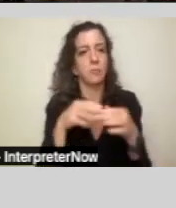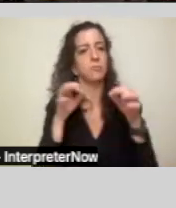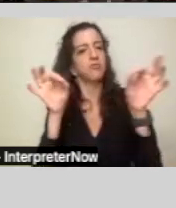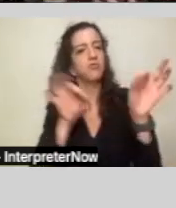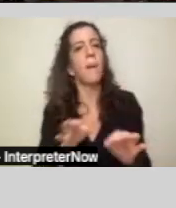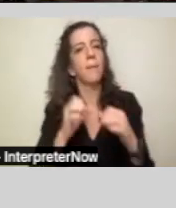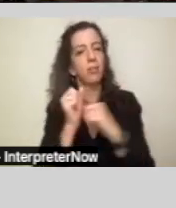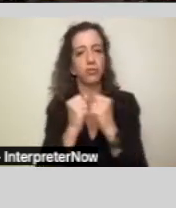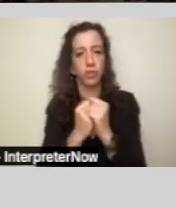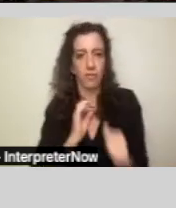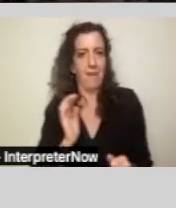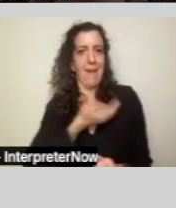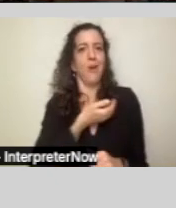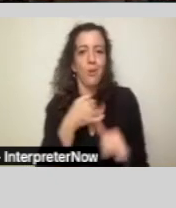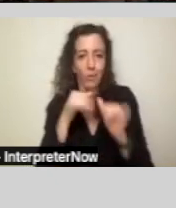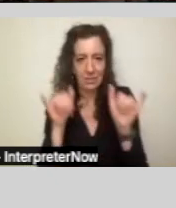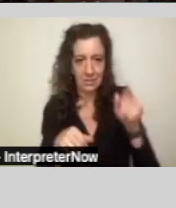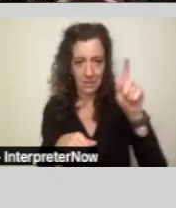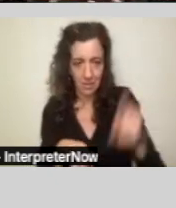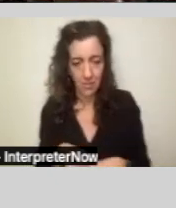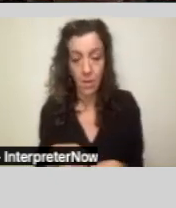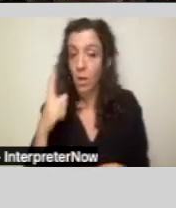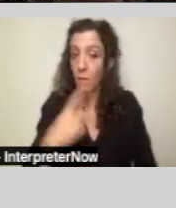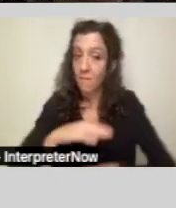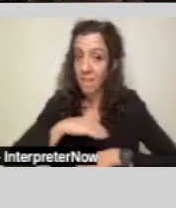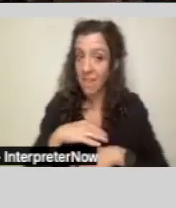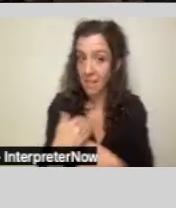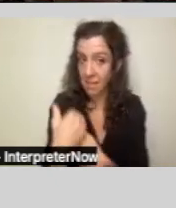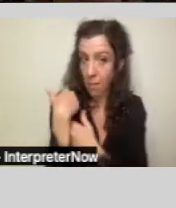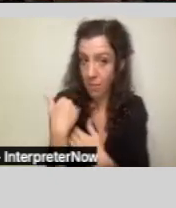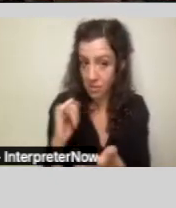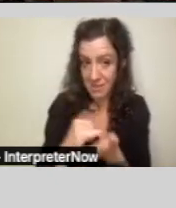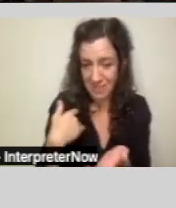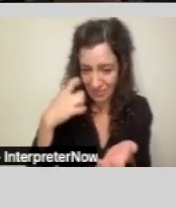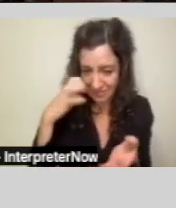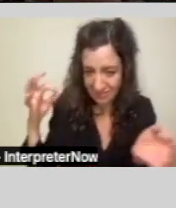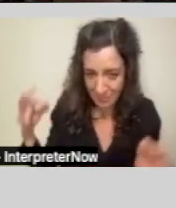So, in order to fulfill the obligations that I just discussed, the Lanterman Act established